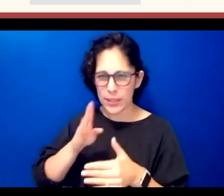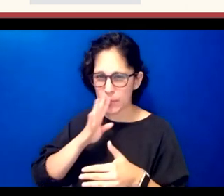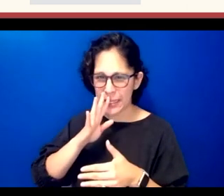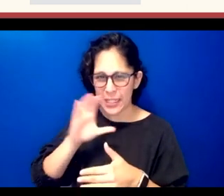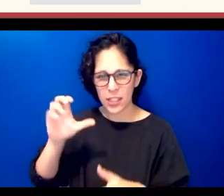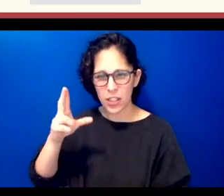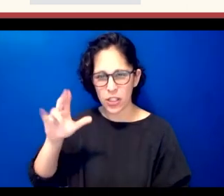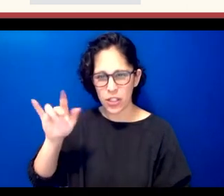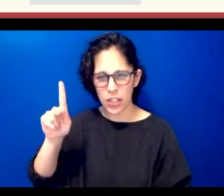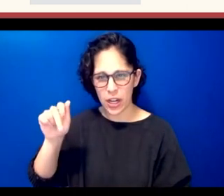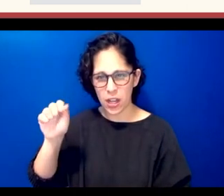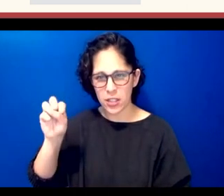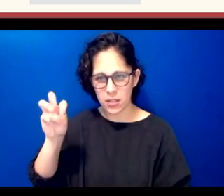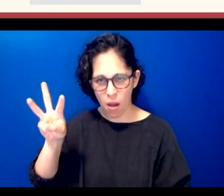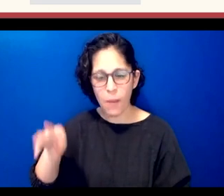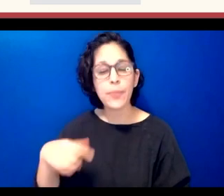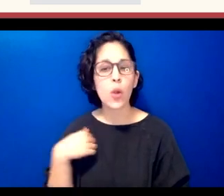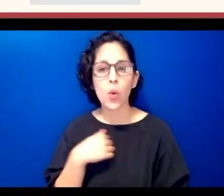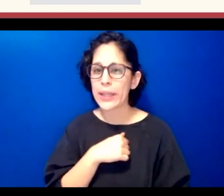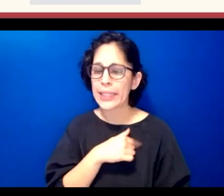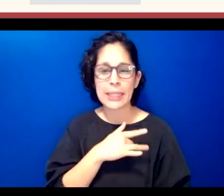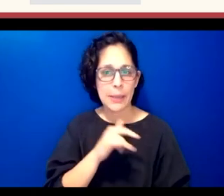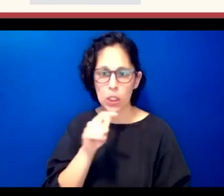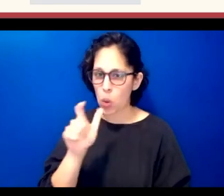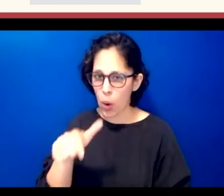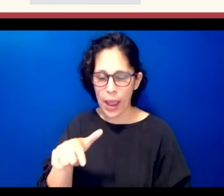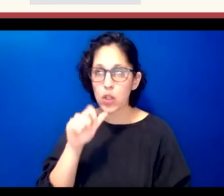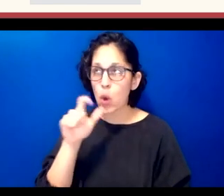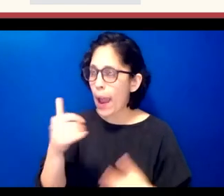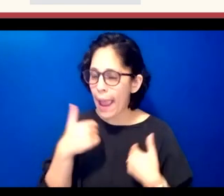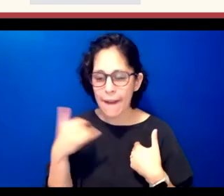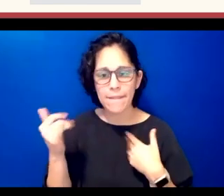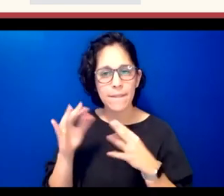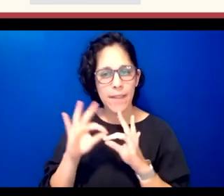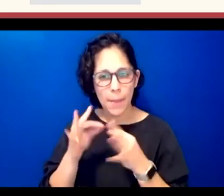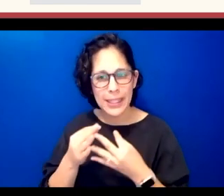have the um family like speaking to the learner like that it's usually more like a sitcom